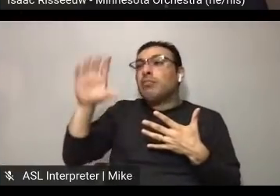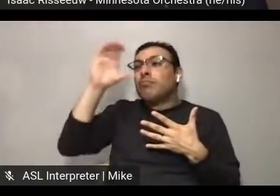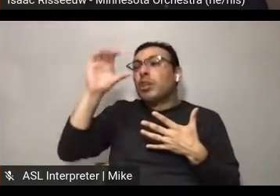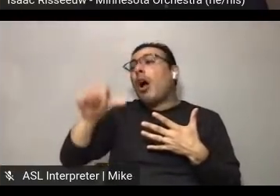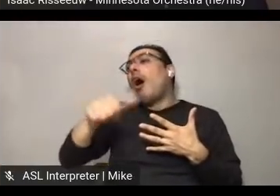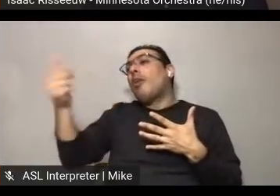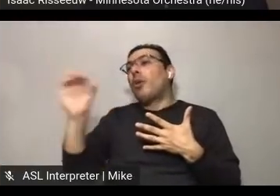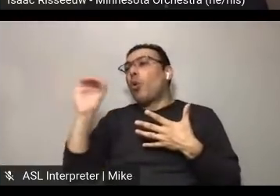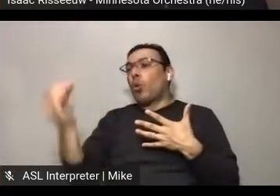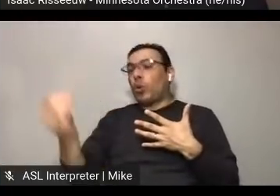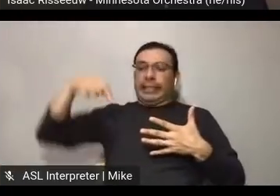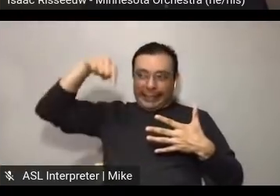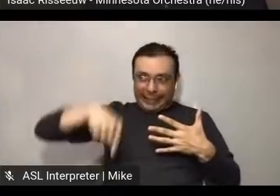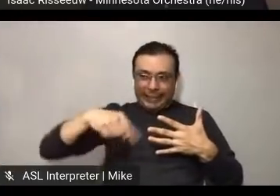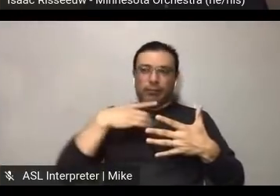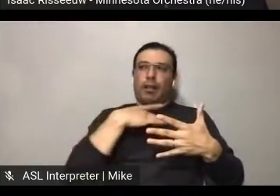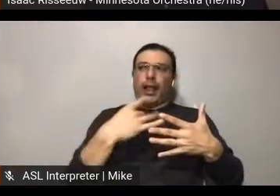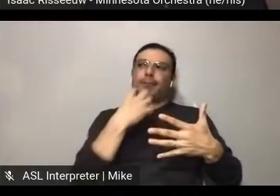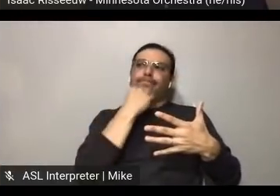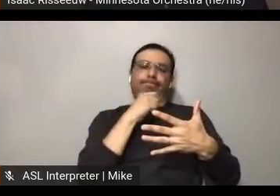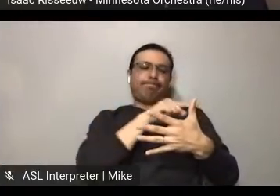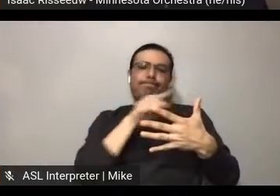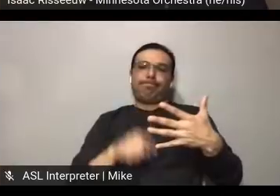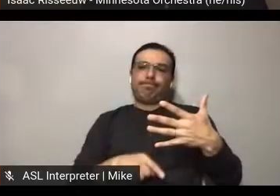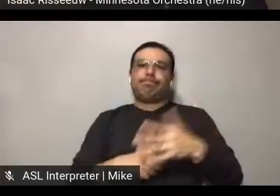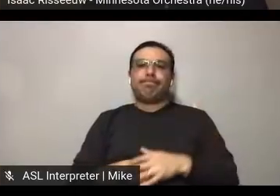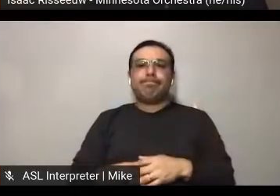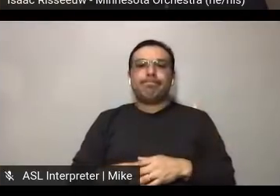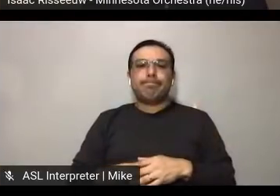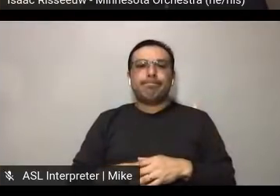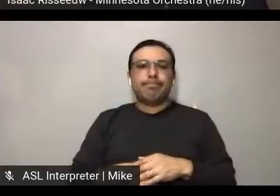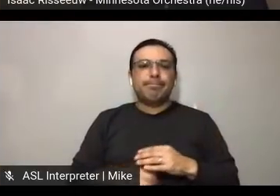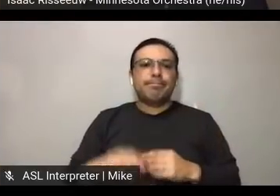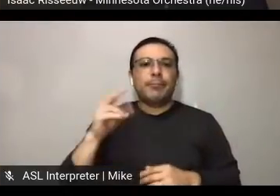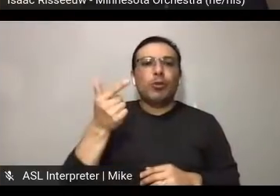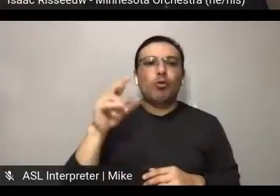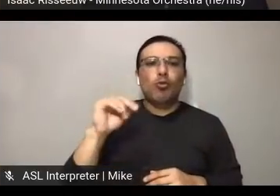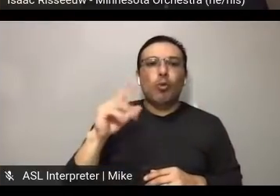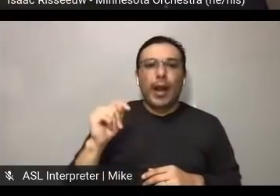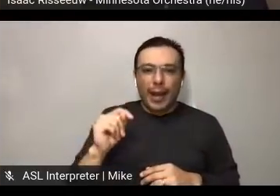And as a codicil to that, we had former music director who said there's two kinds of music, good and bad. And Minnesota Orchestra